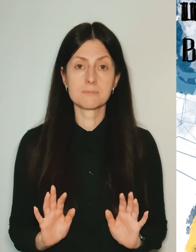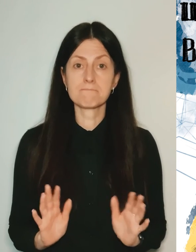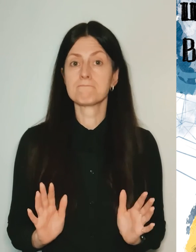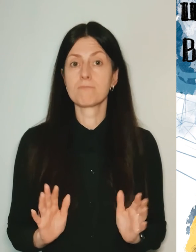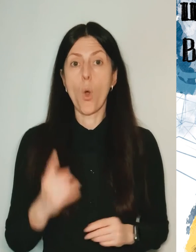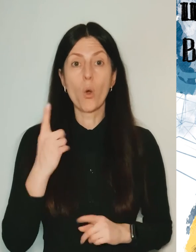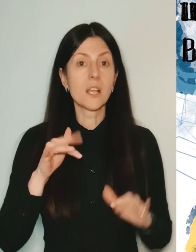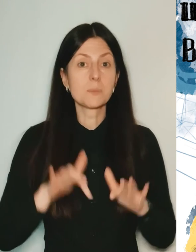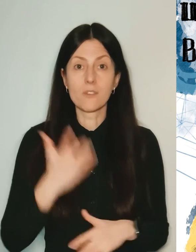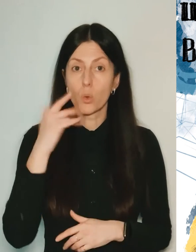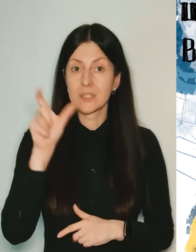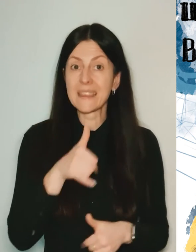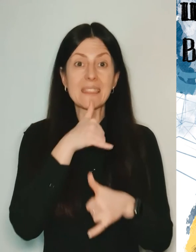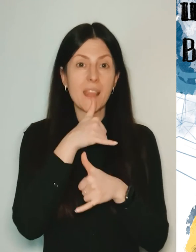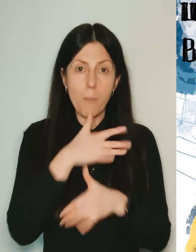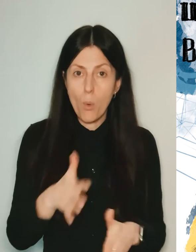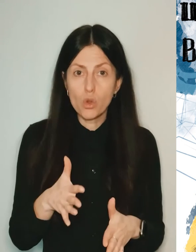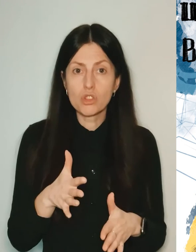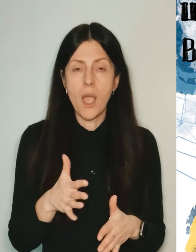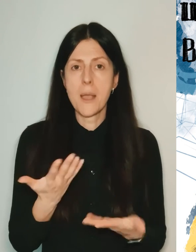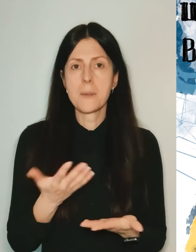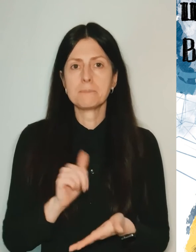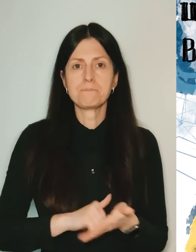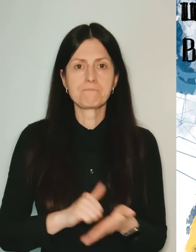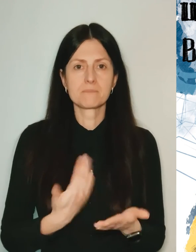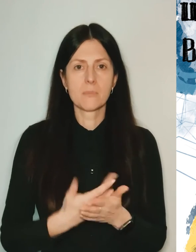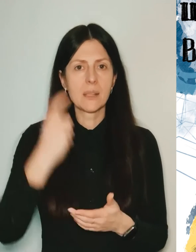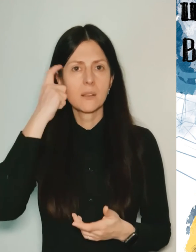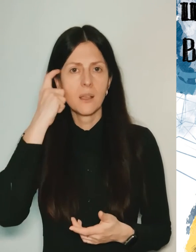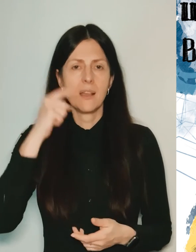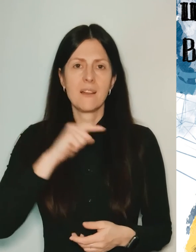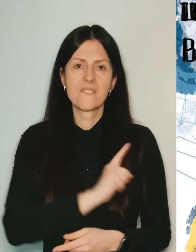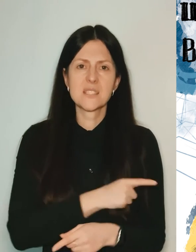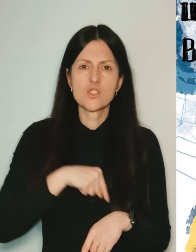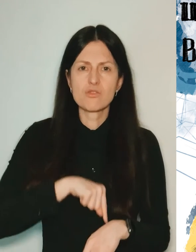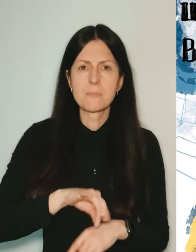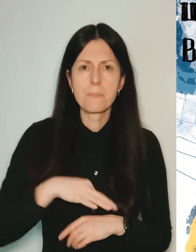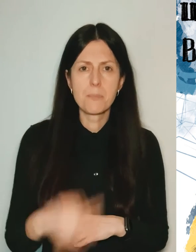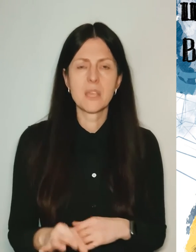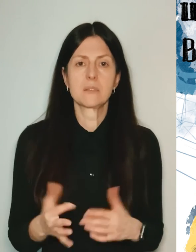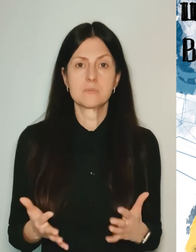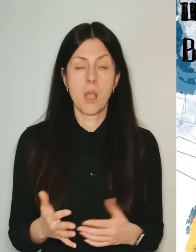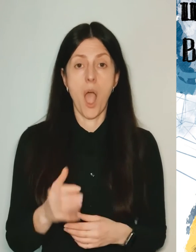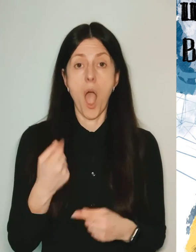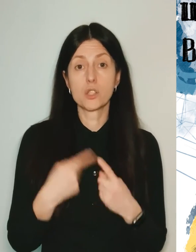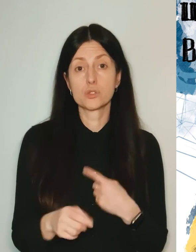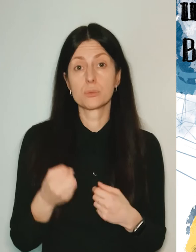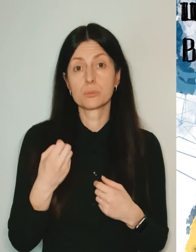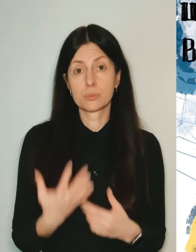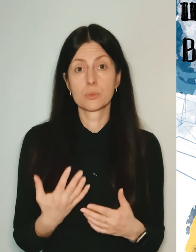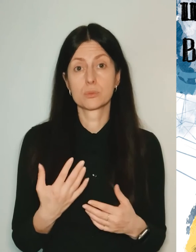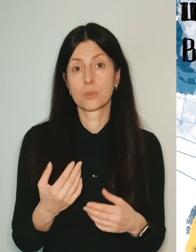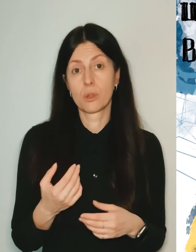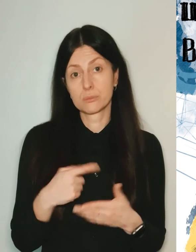It's one thing when they can't do it because of mental, physical pain, and another thing when they just flip through the news and nothing is done.